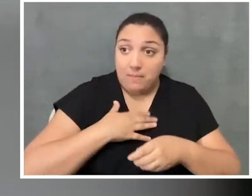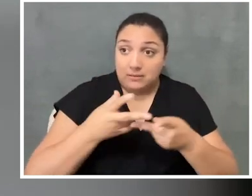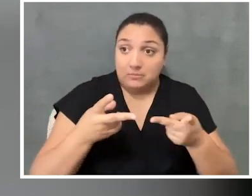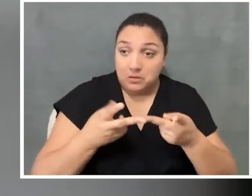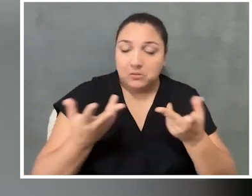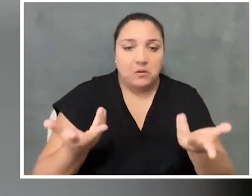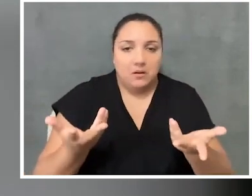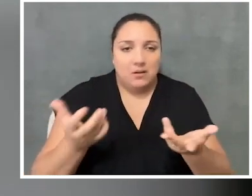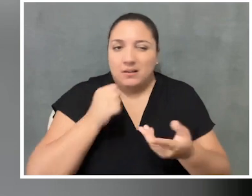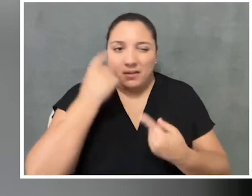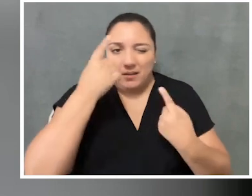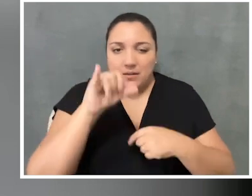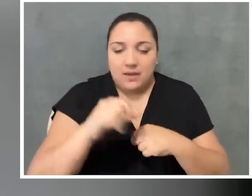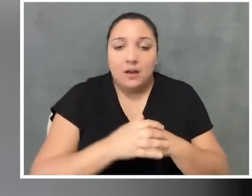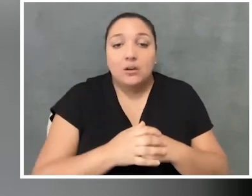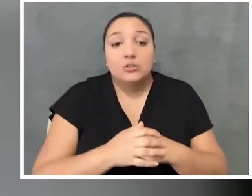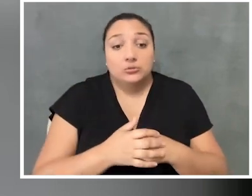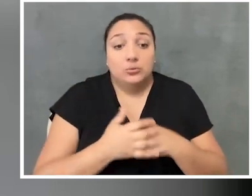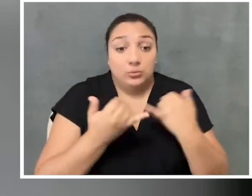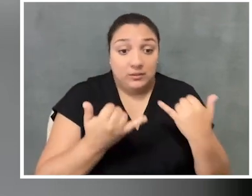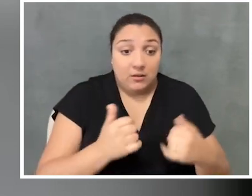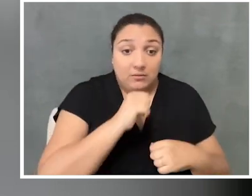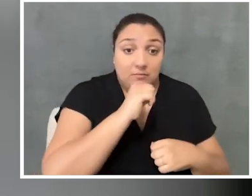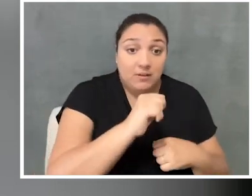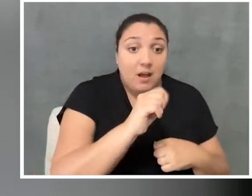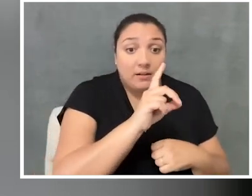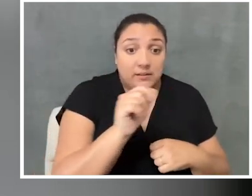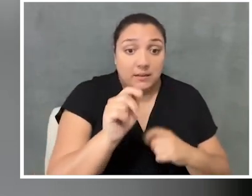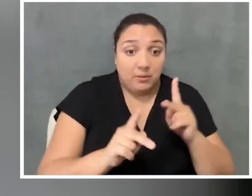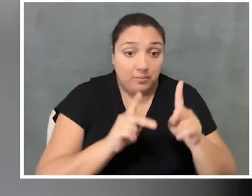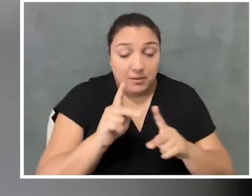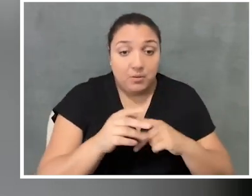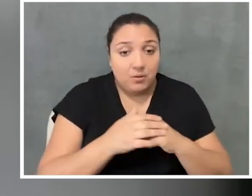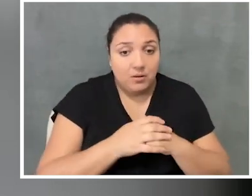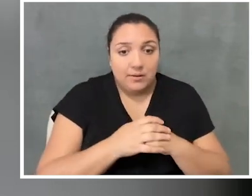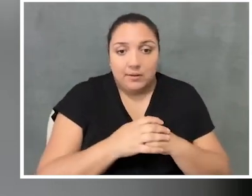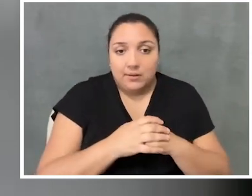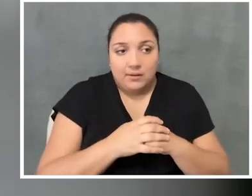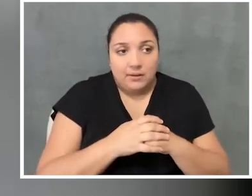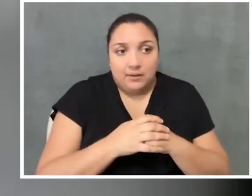And so when non-disabled folks are almost always the ones in power,